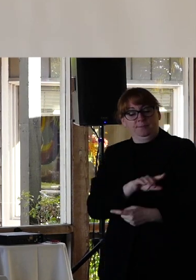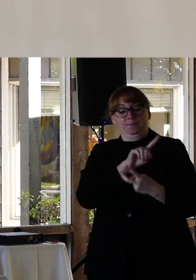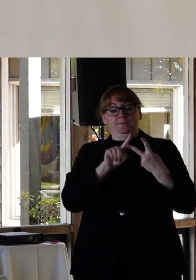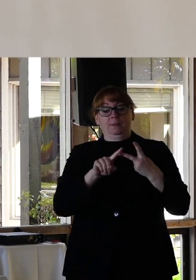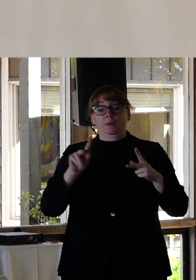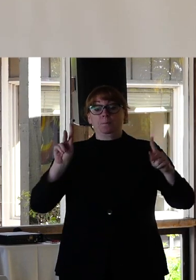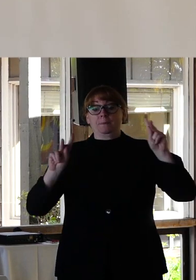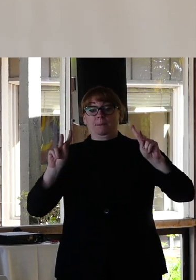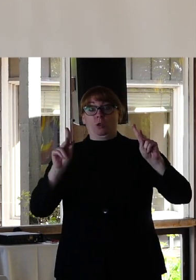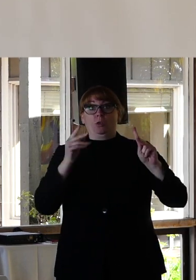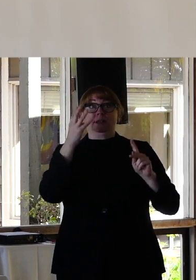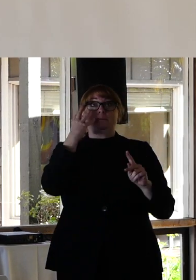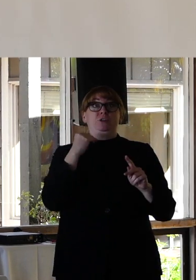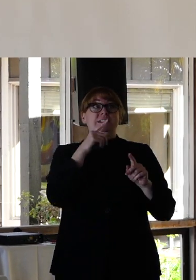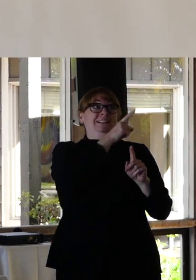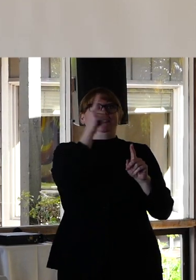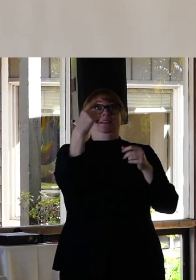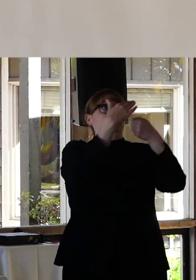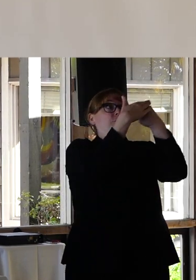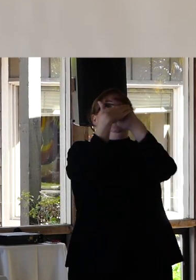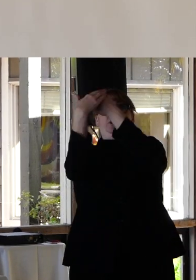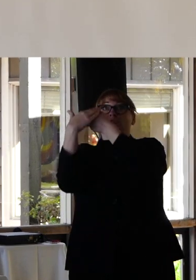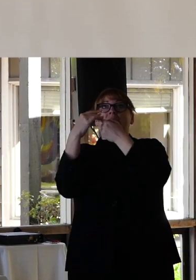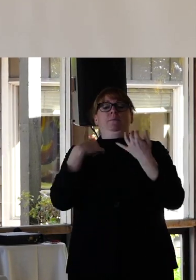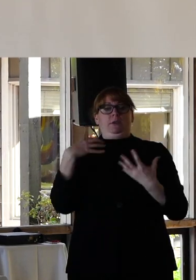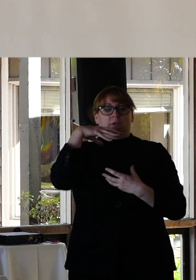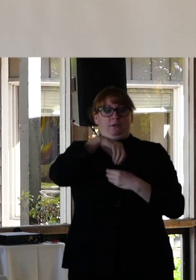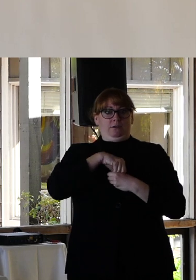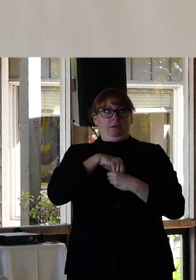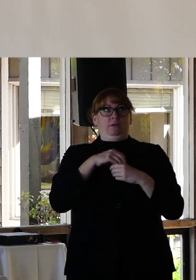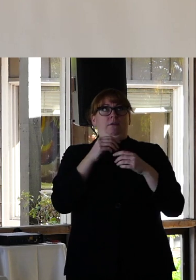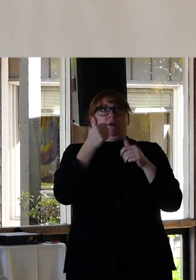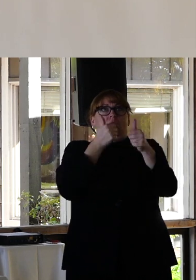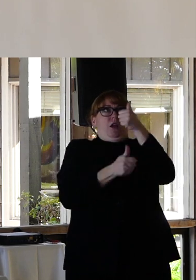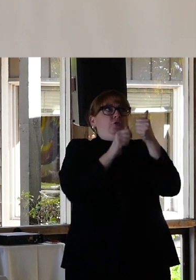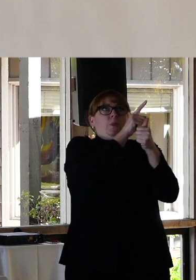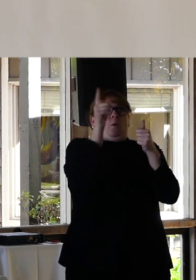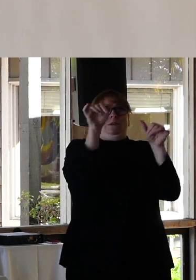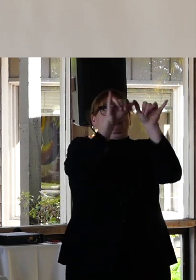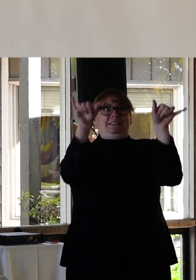by two or more of these systems of oppression simultaneously. And 3, the